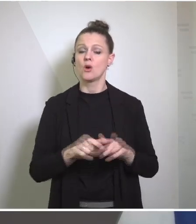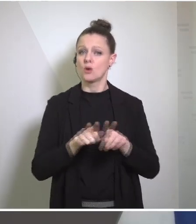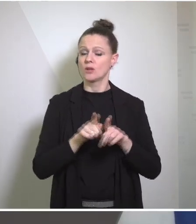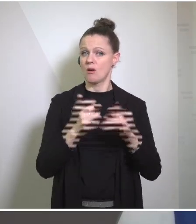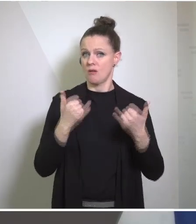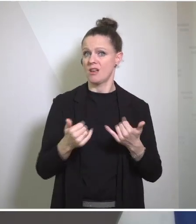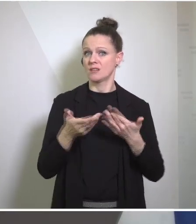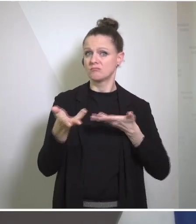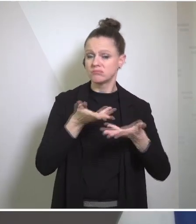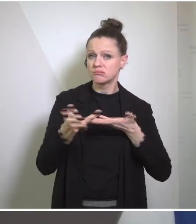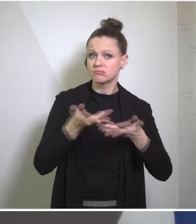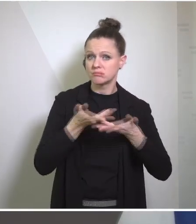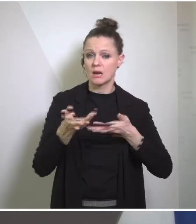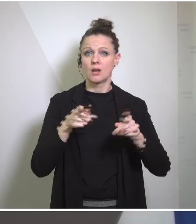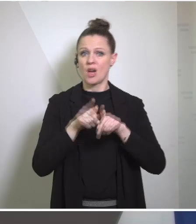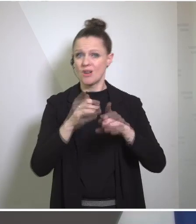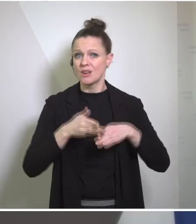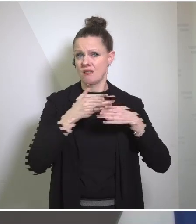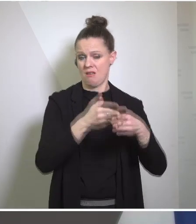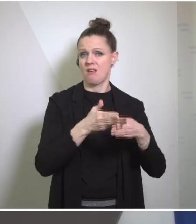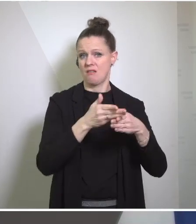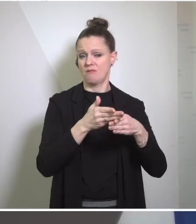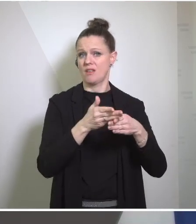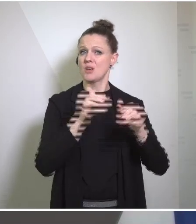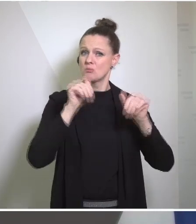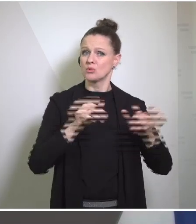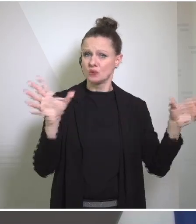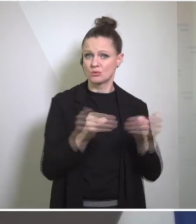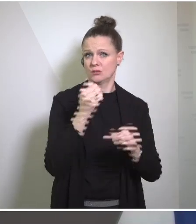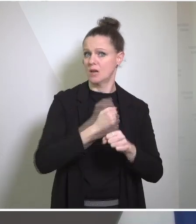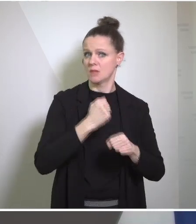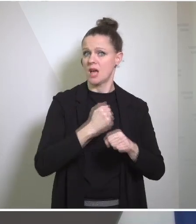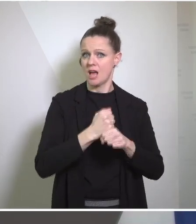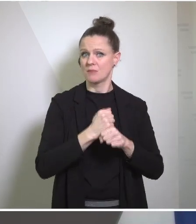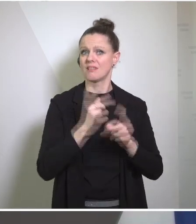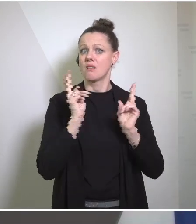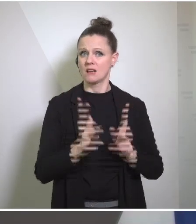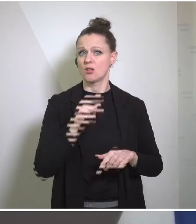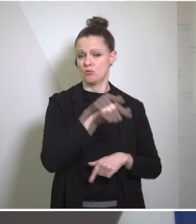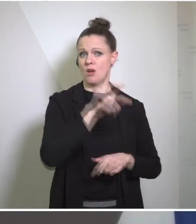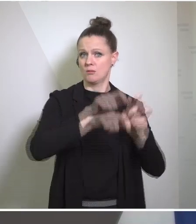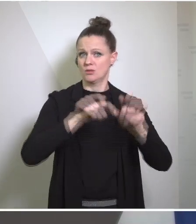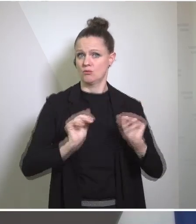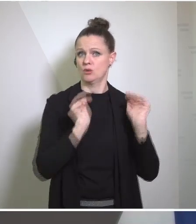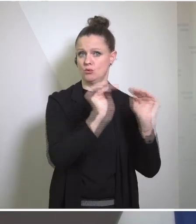airborne help. I believe we have to do everything together to protect the people in need there. And